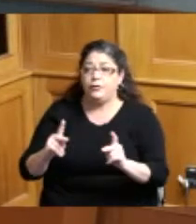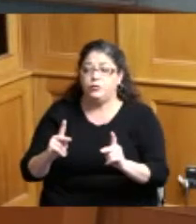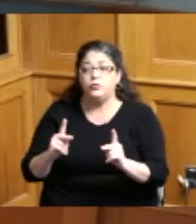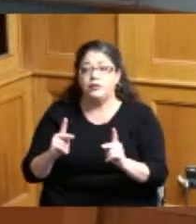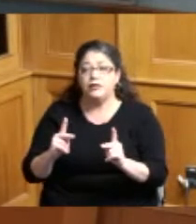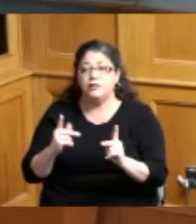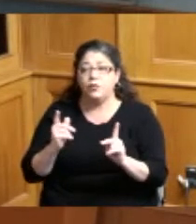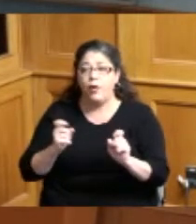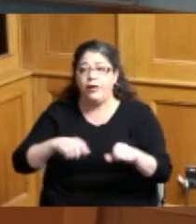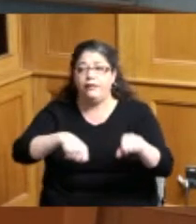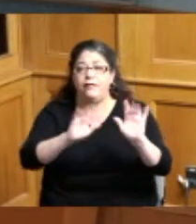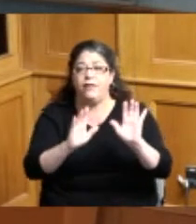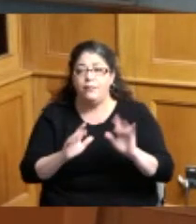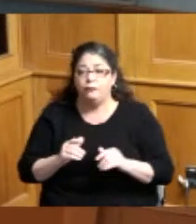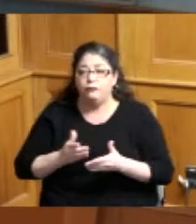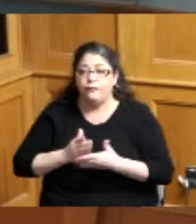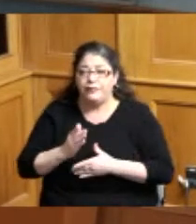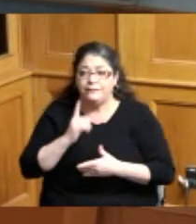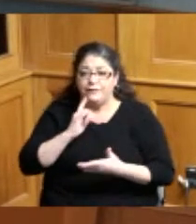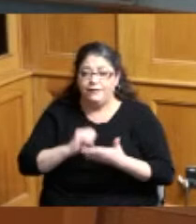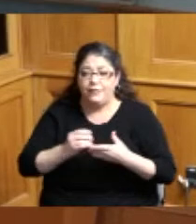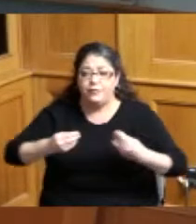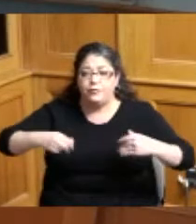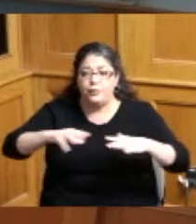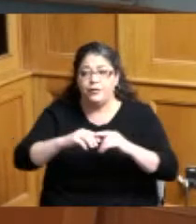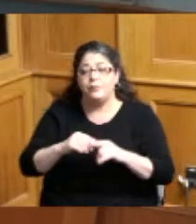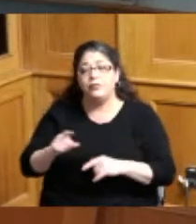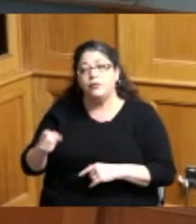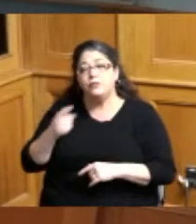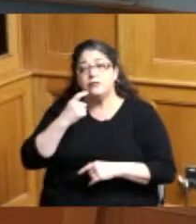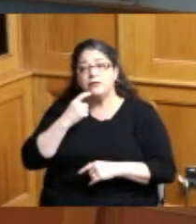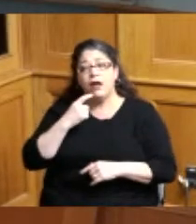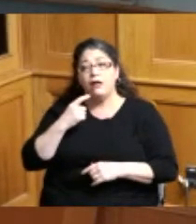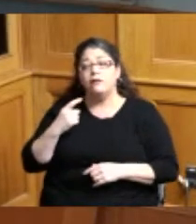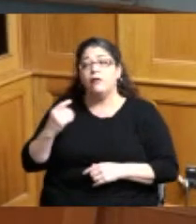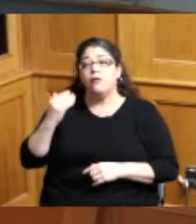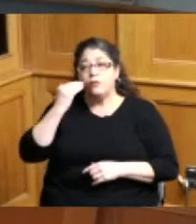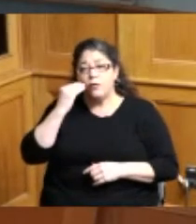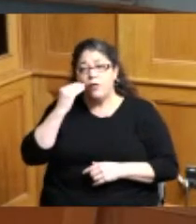I understand what you're saying also because you really I mean I know what they want to do not the